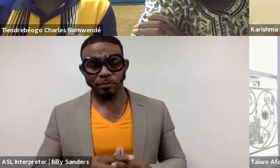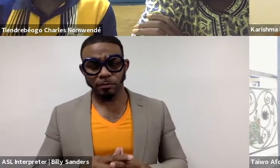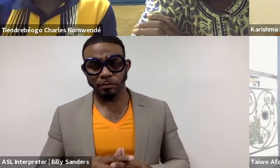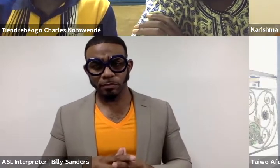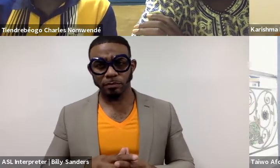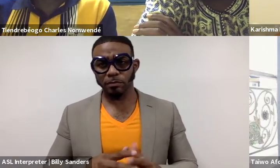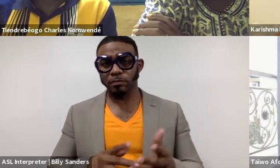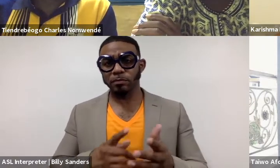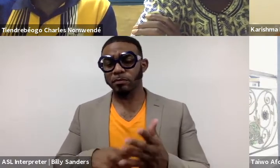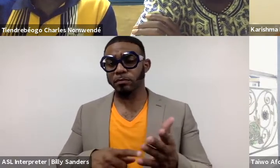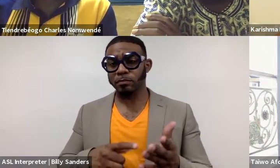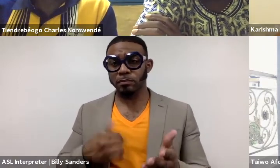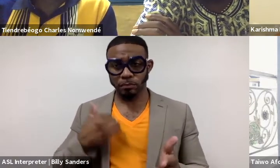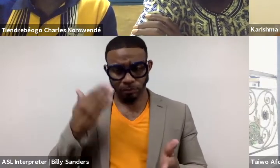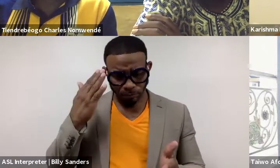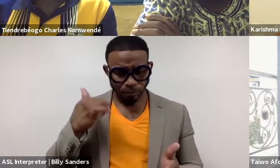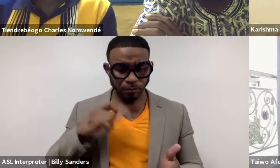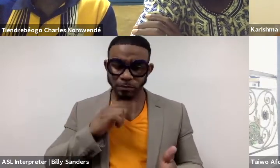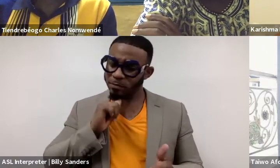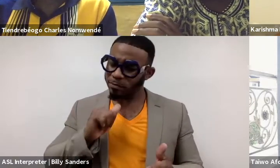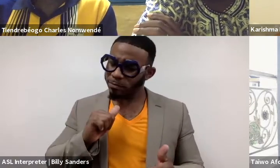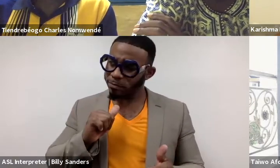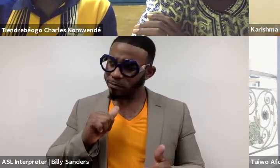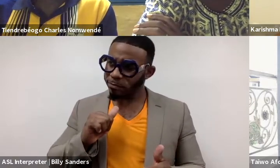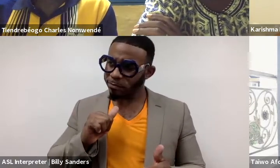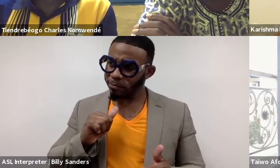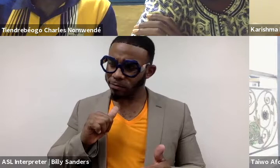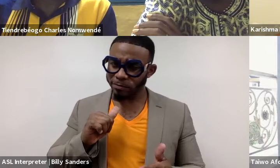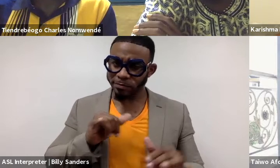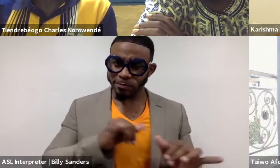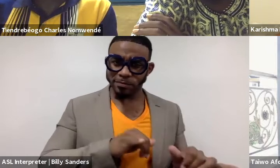But I know that we have not the same